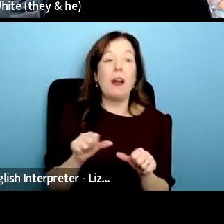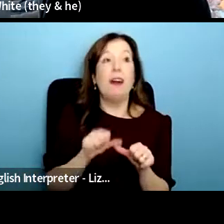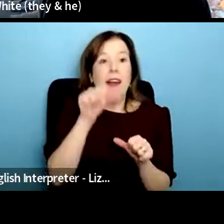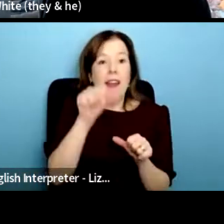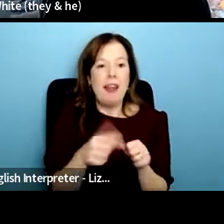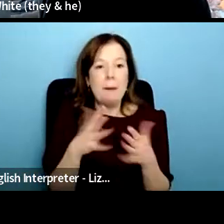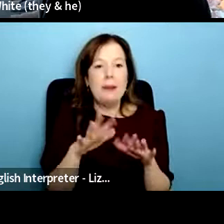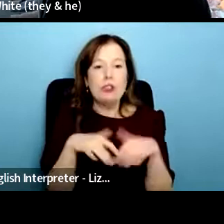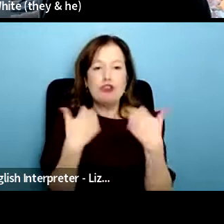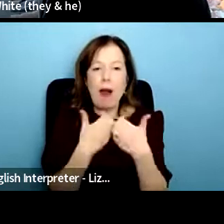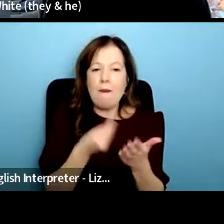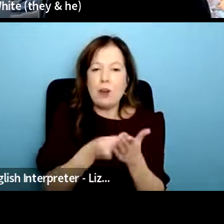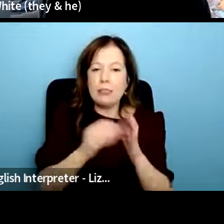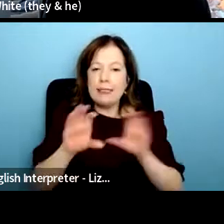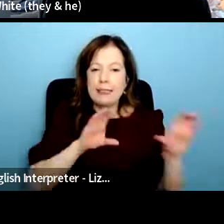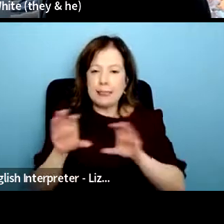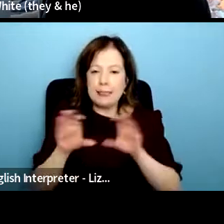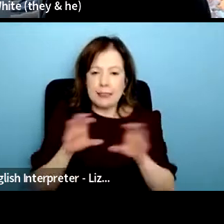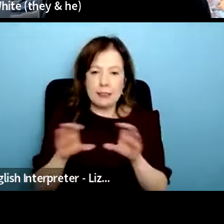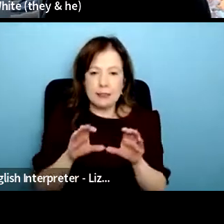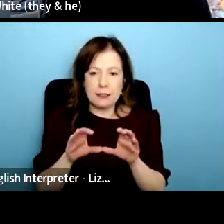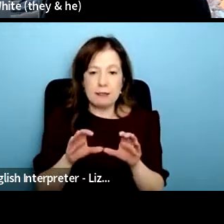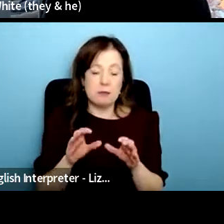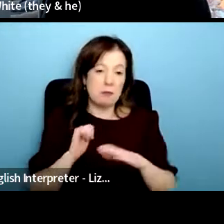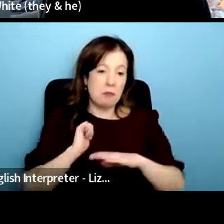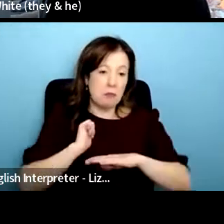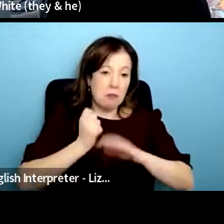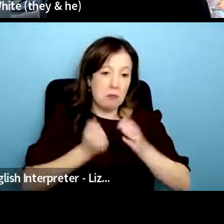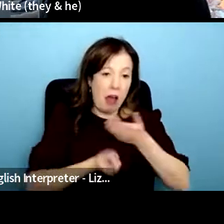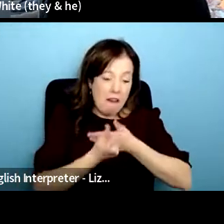and we had we'd done a bunch of our events and then that could happen then we did a community